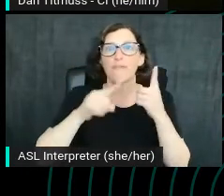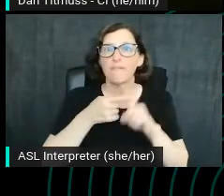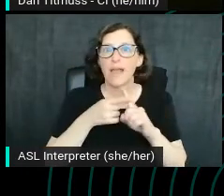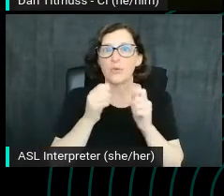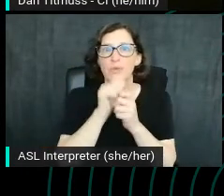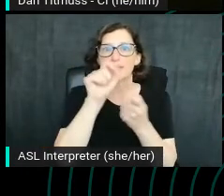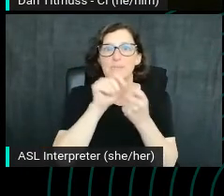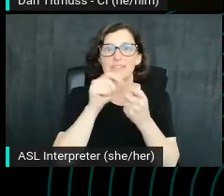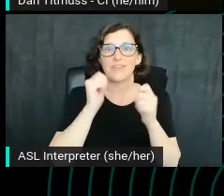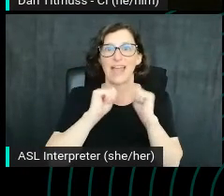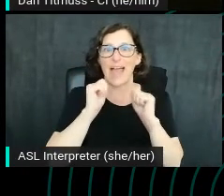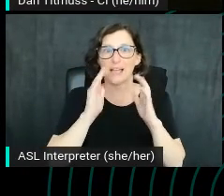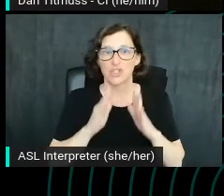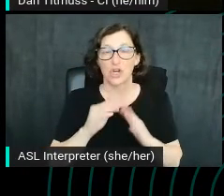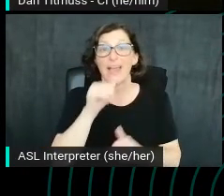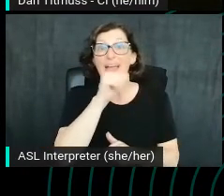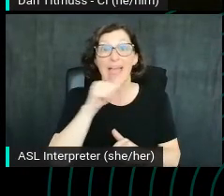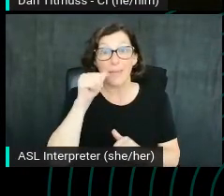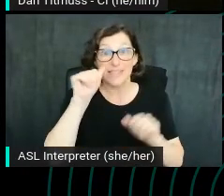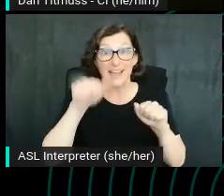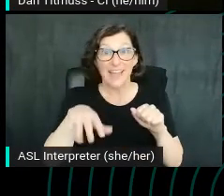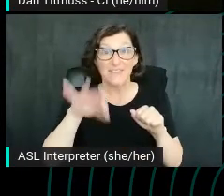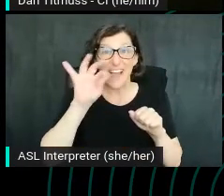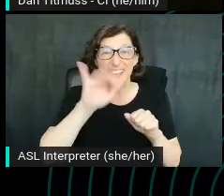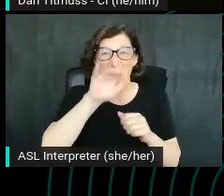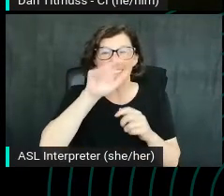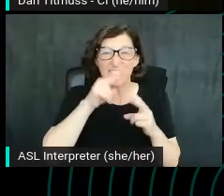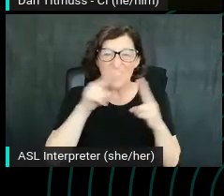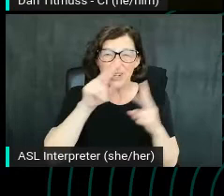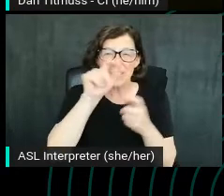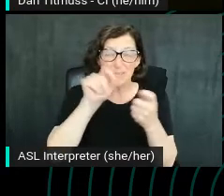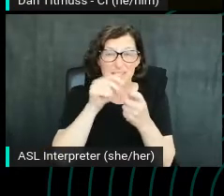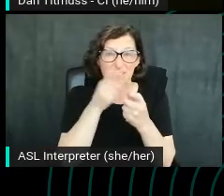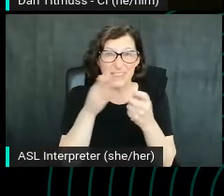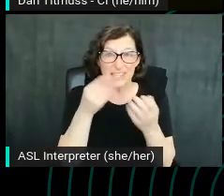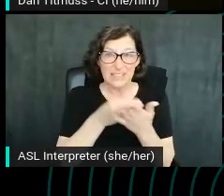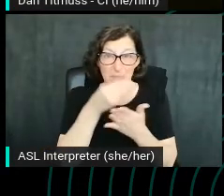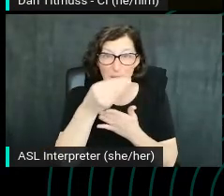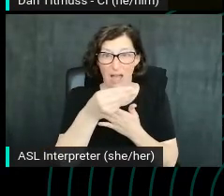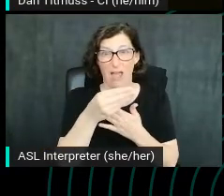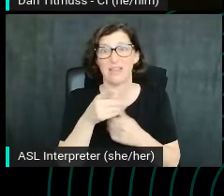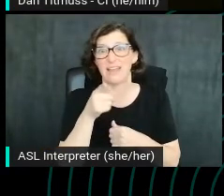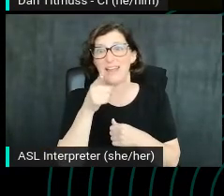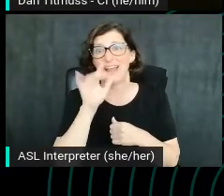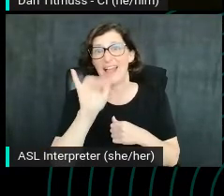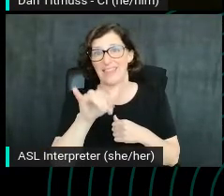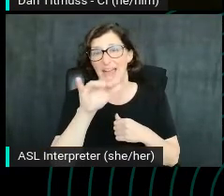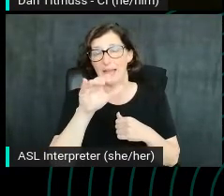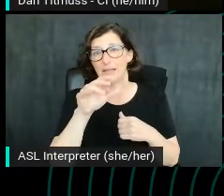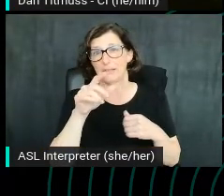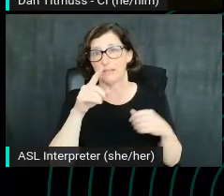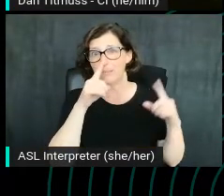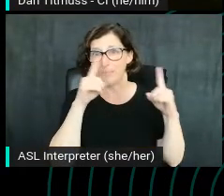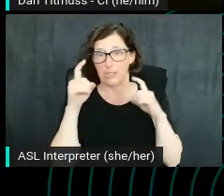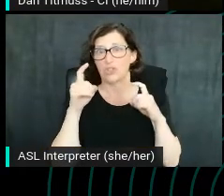Amazon can find you this very specific thing to buy like this two foot high cardboard cutout of Academy Award winner Nicolas Cage,